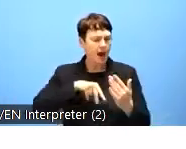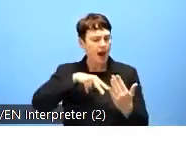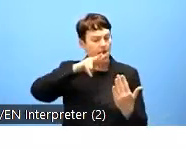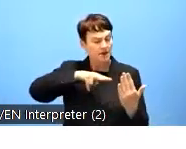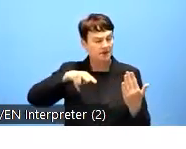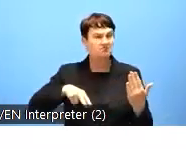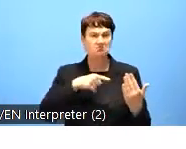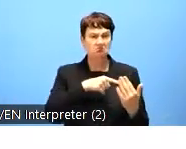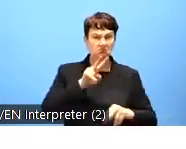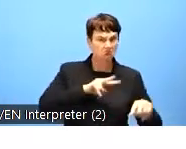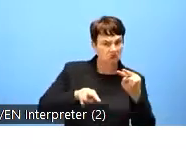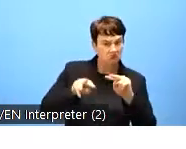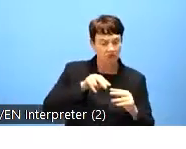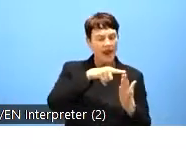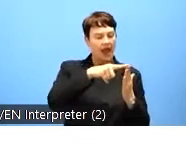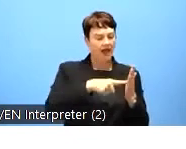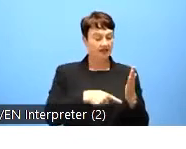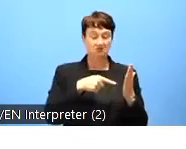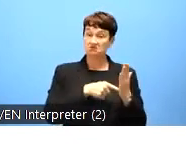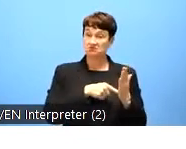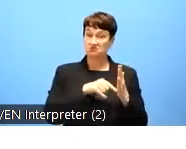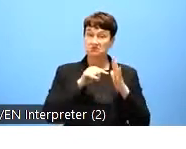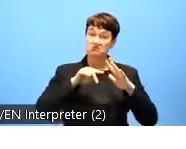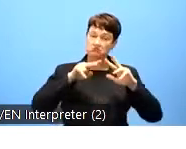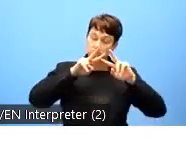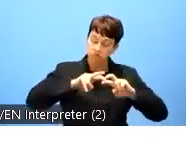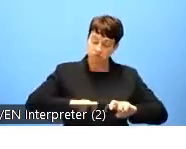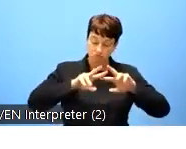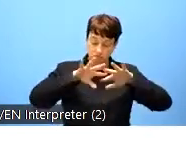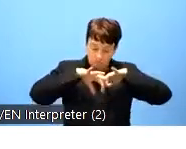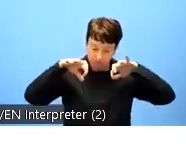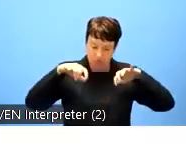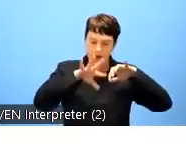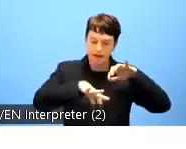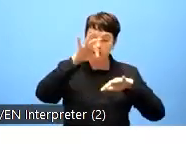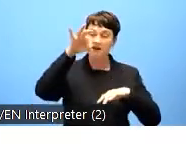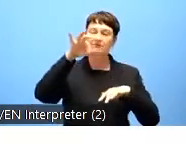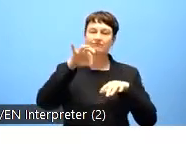The review included an analysis of the first set of Member States reports and both public